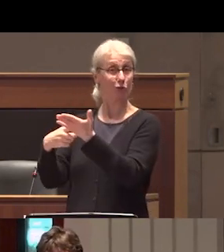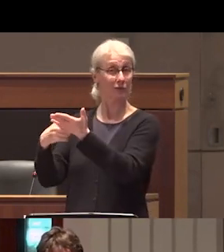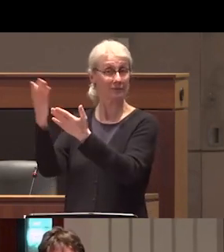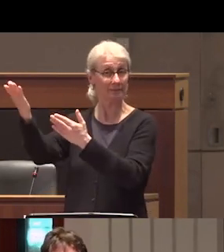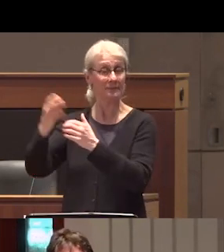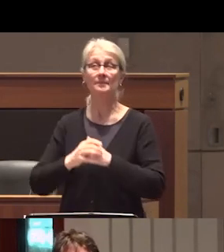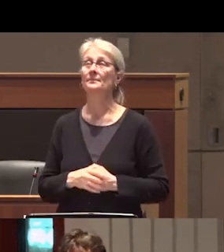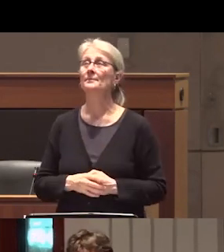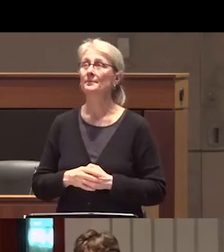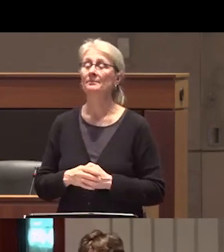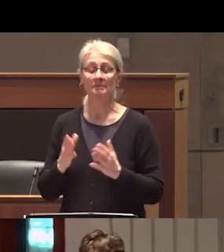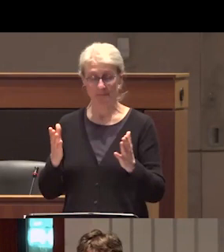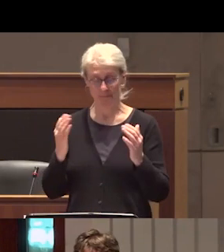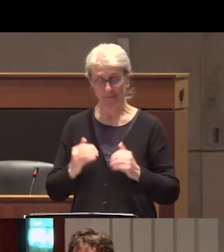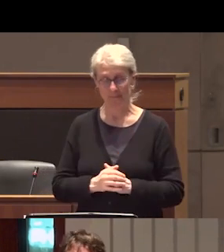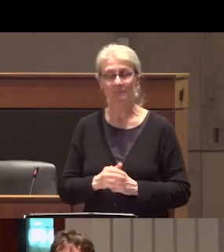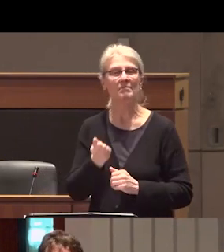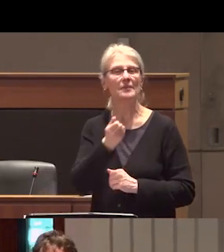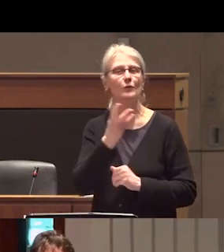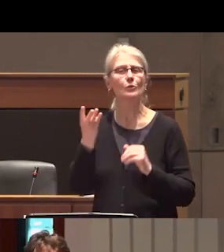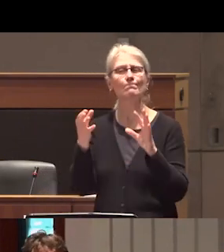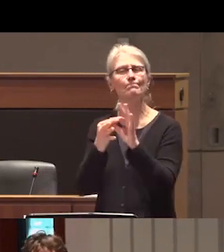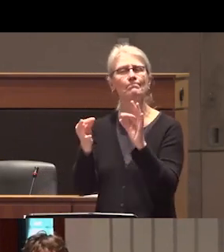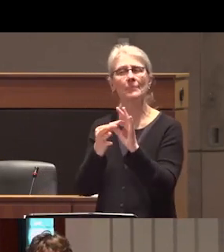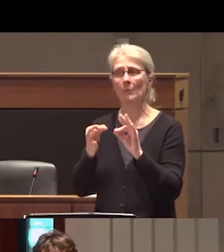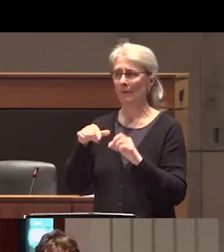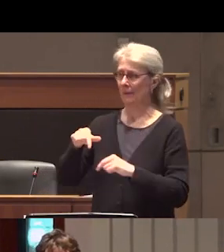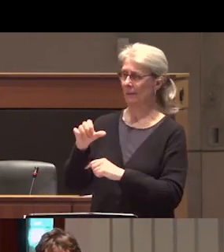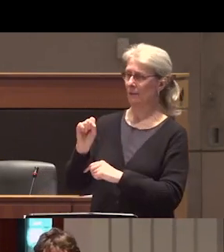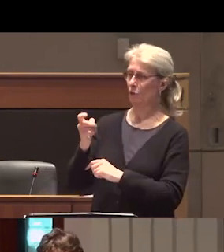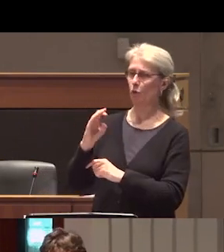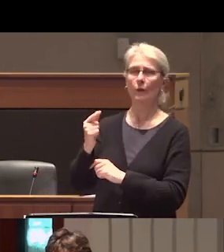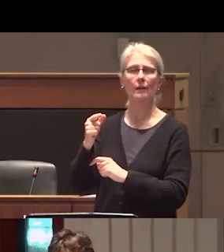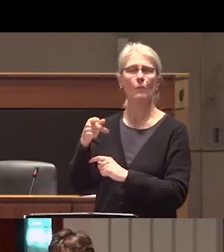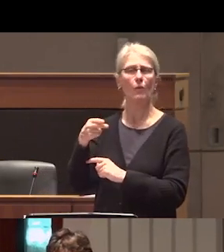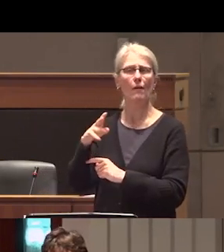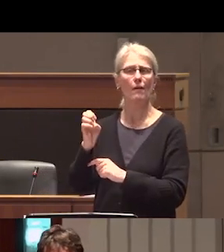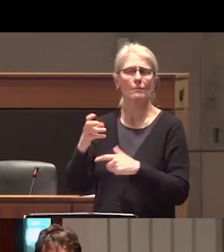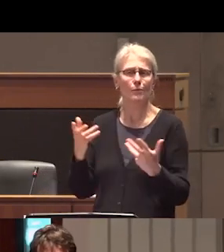so now I'd like to share a little bit of context about the Sterling prize as many of you know the